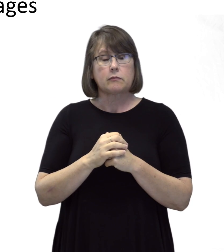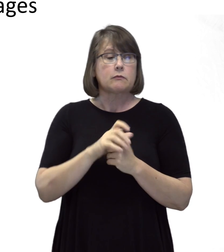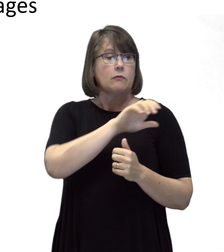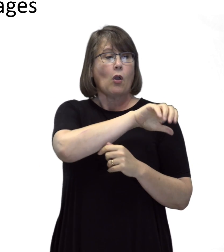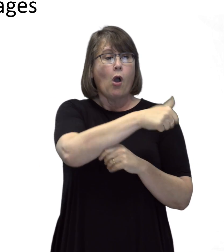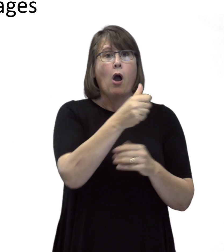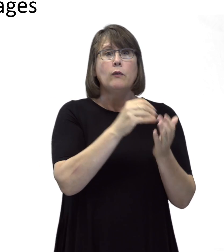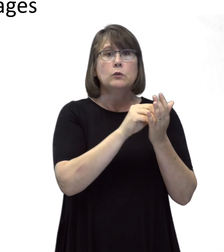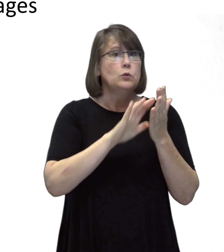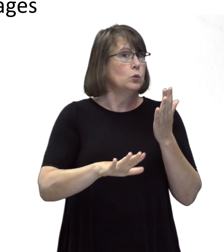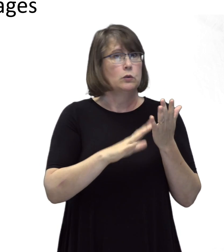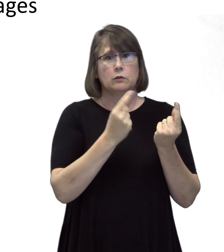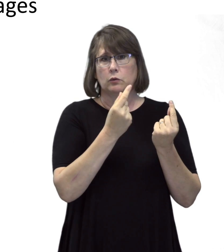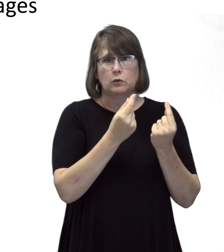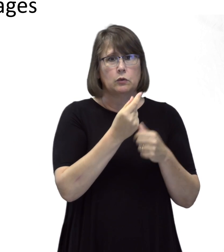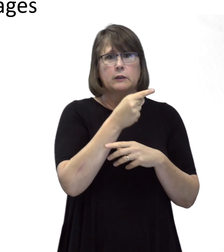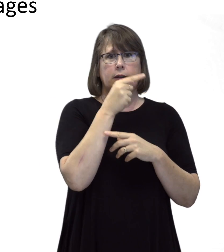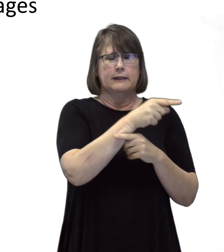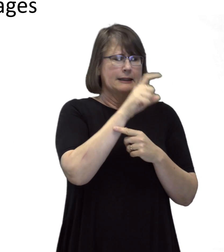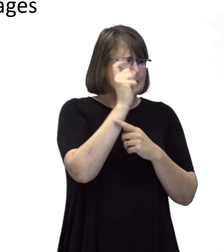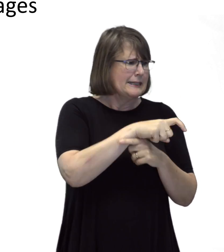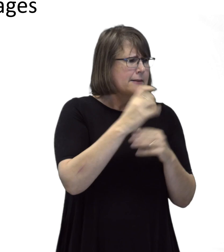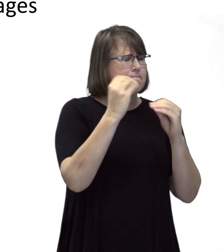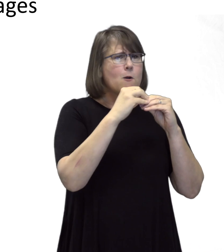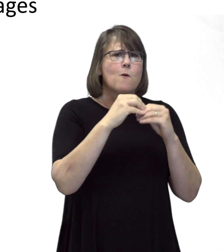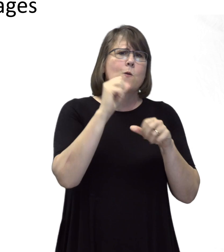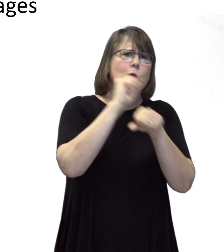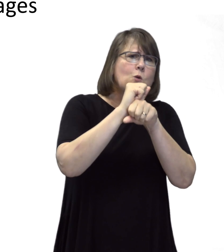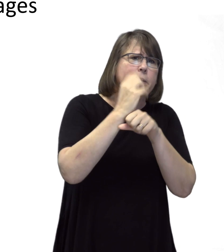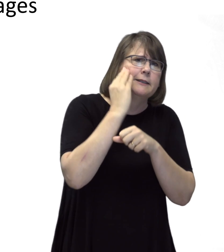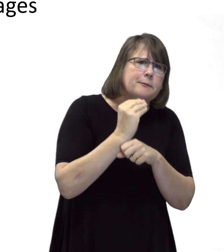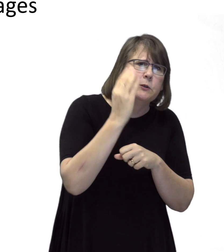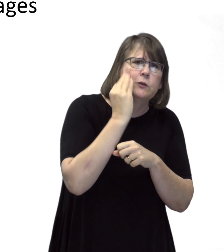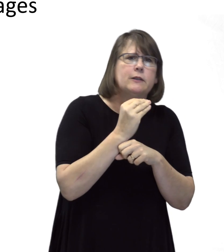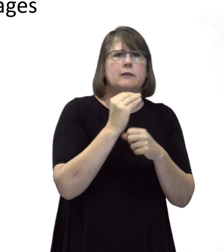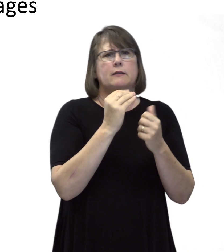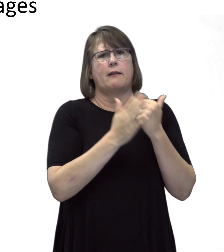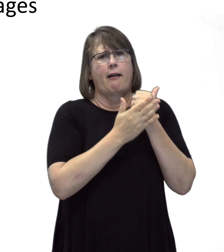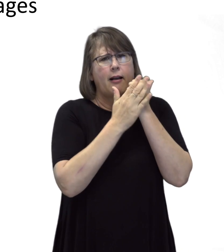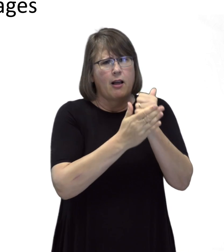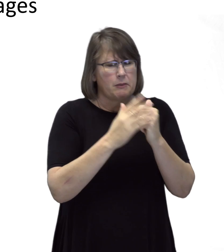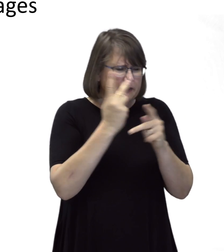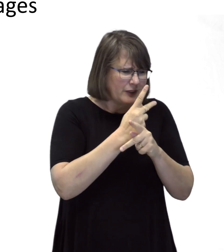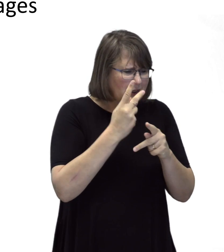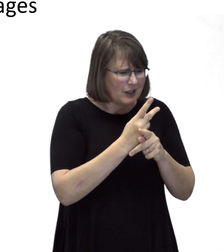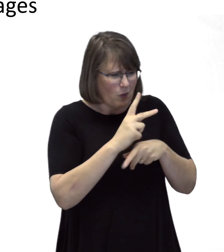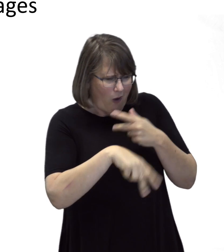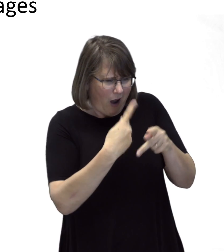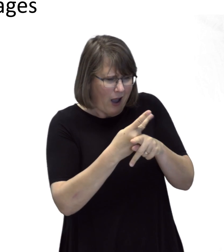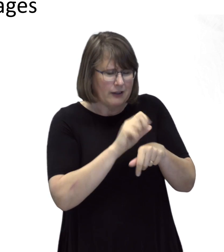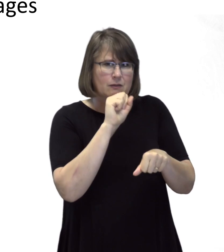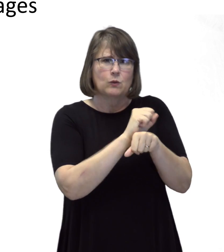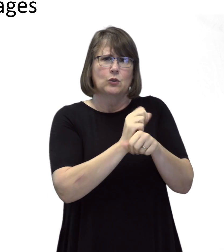For other students, they may need to have work experiences to help them figure out what type of work